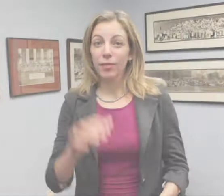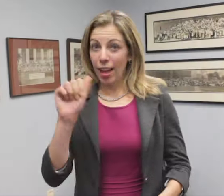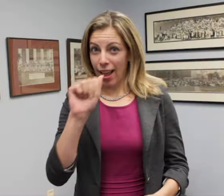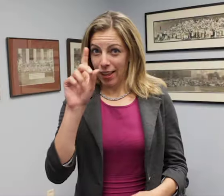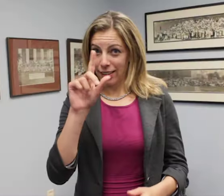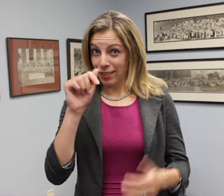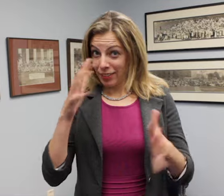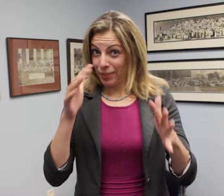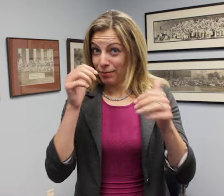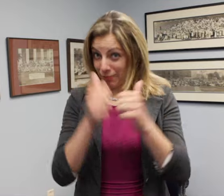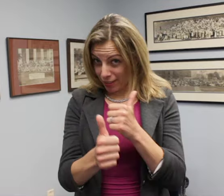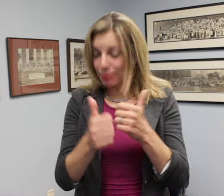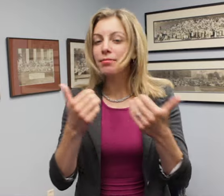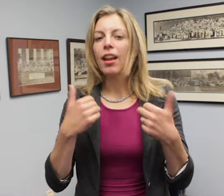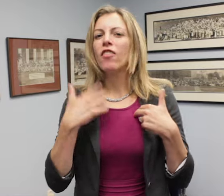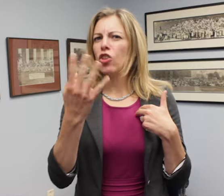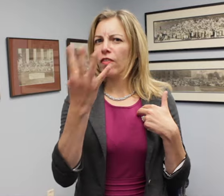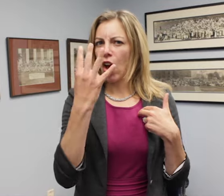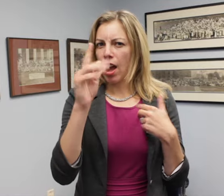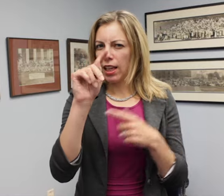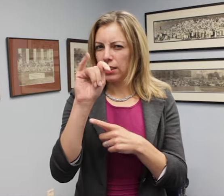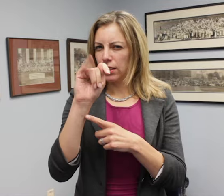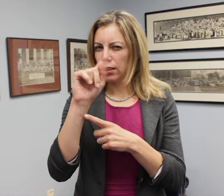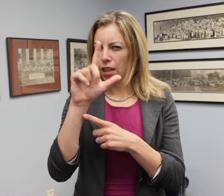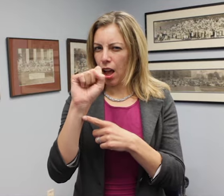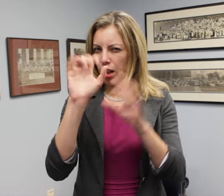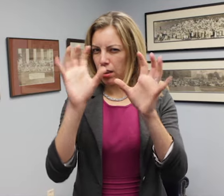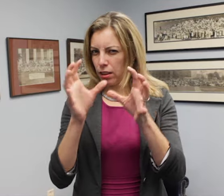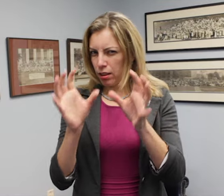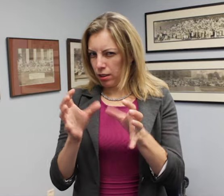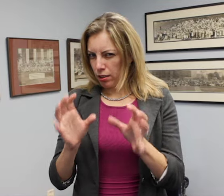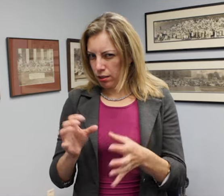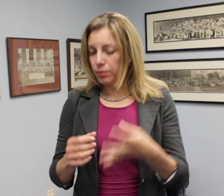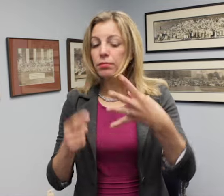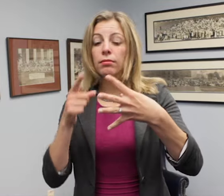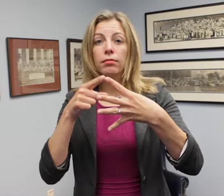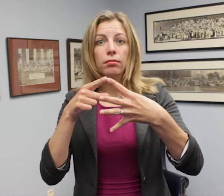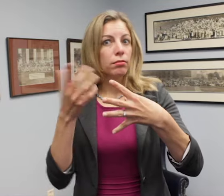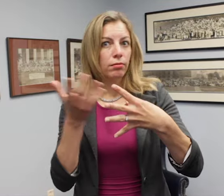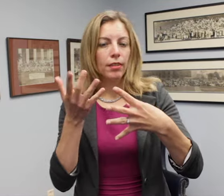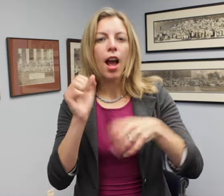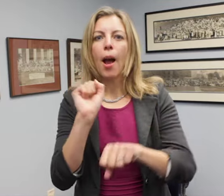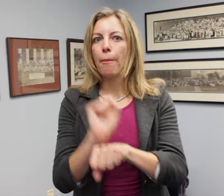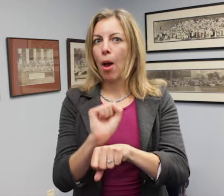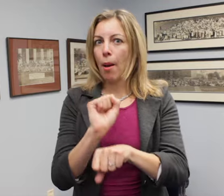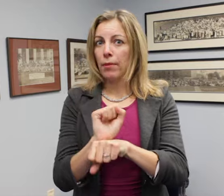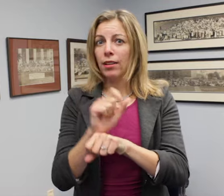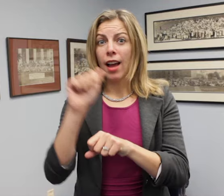As enacted, the ADA has four titles. Title I pertains to employment.